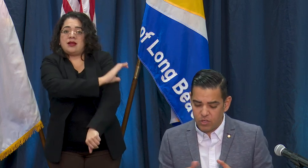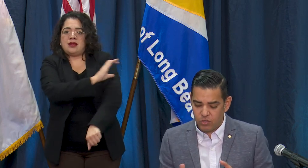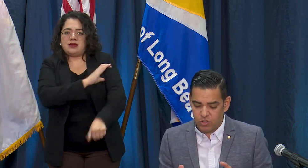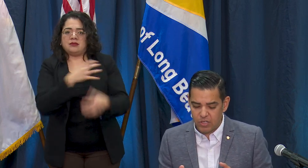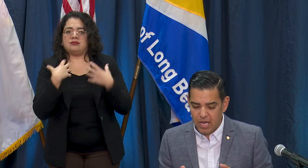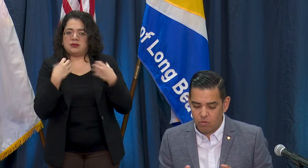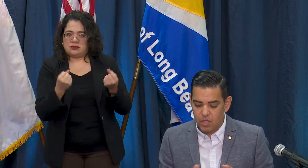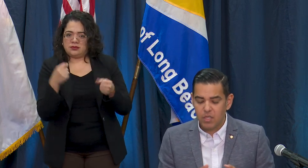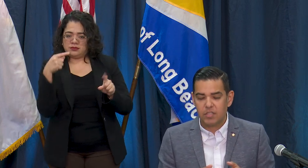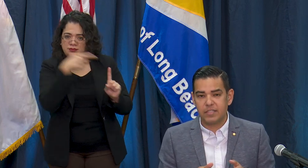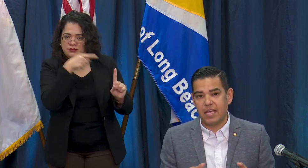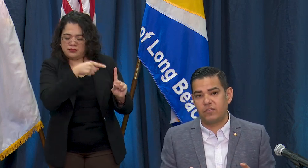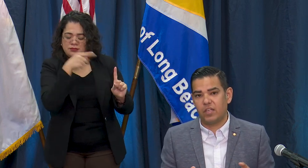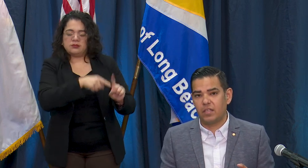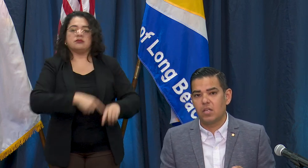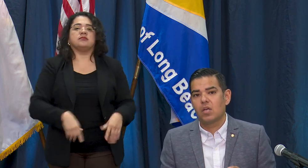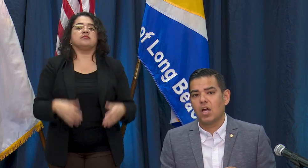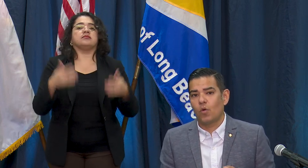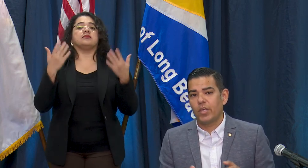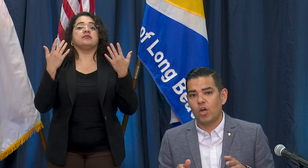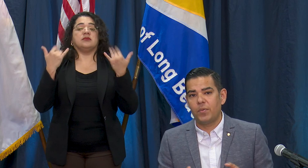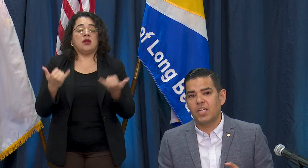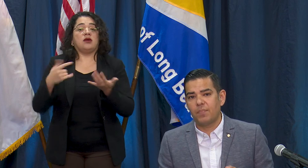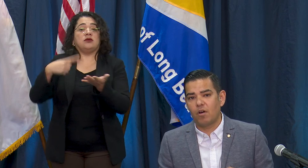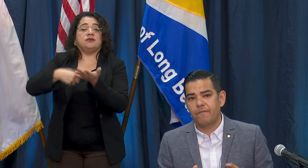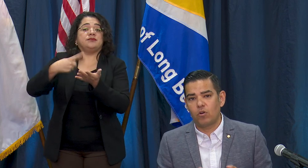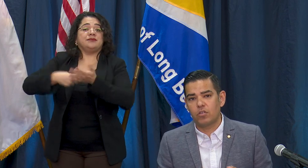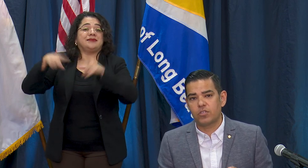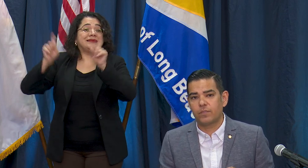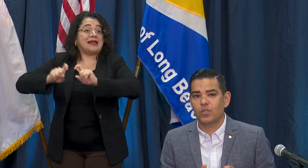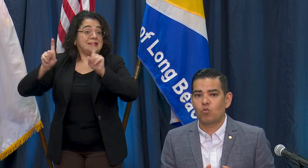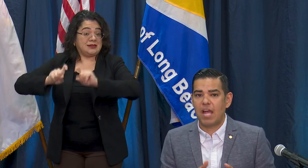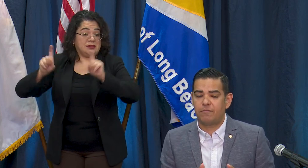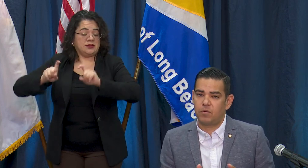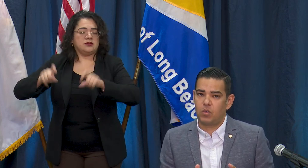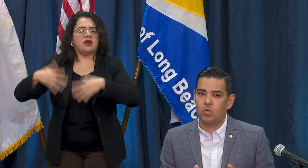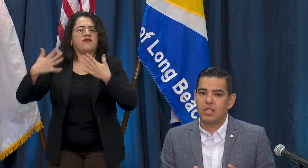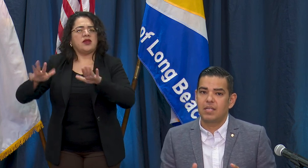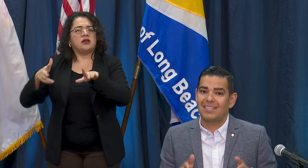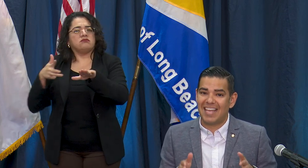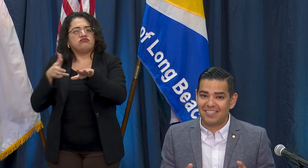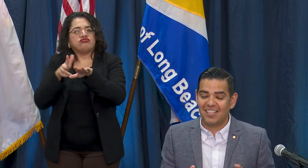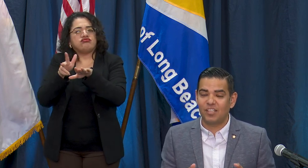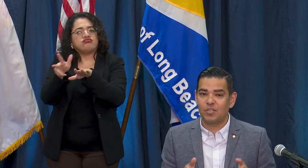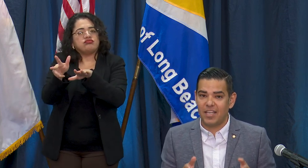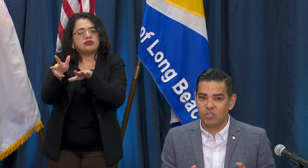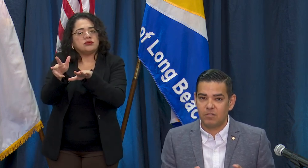transition now to testing, we opened up our first drive-through testing location